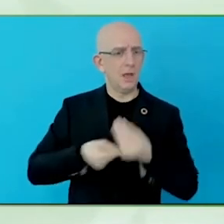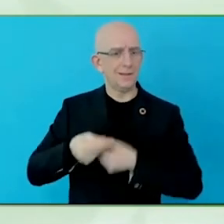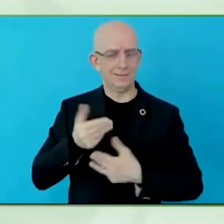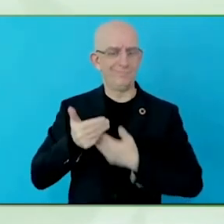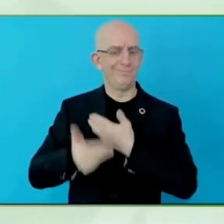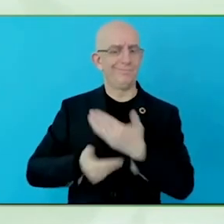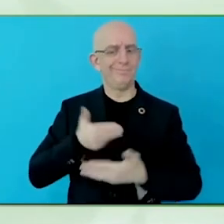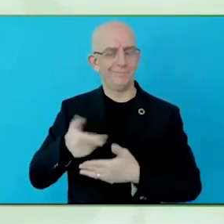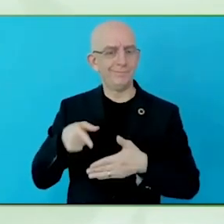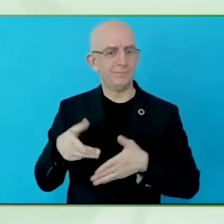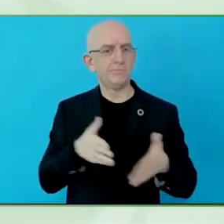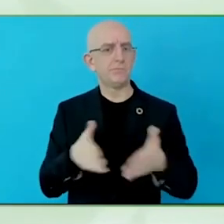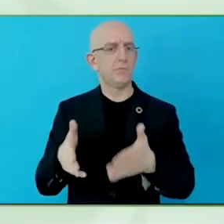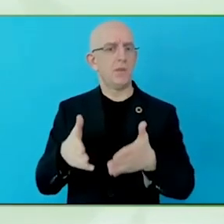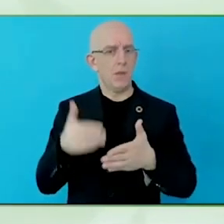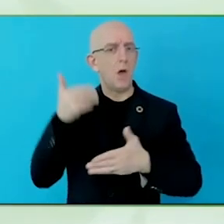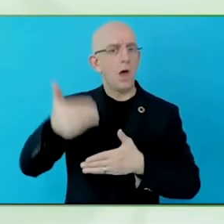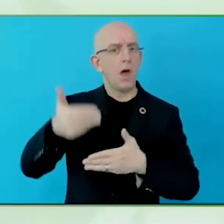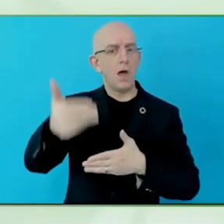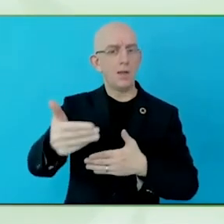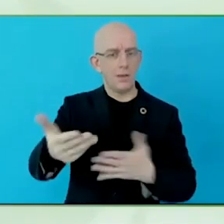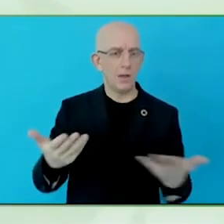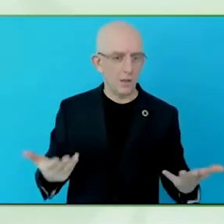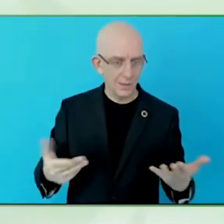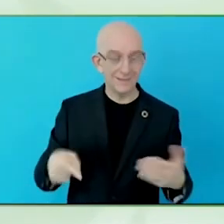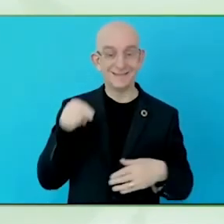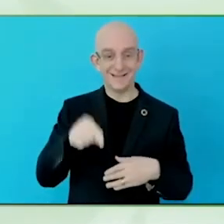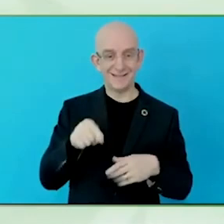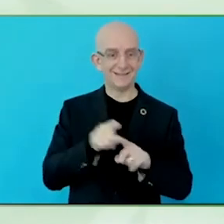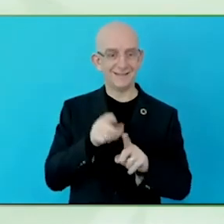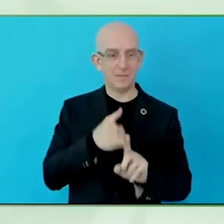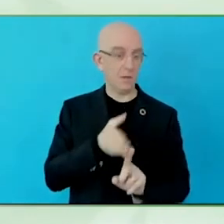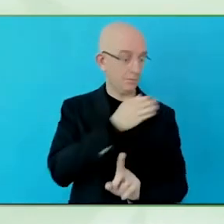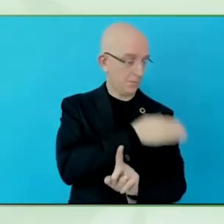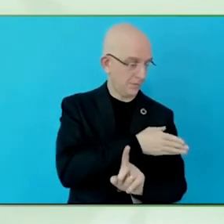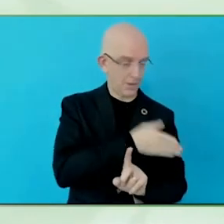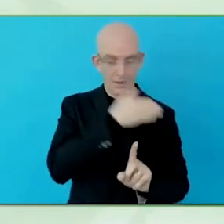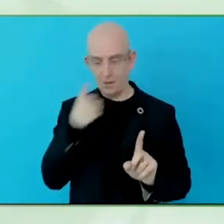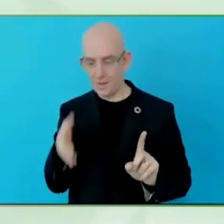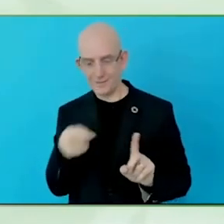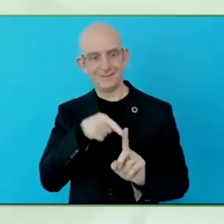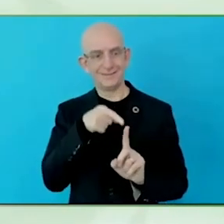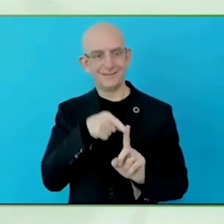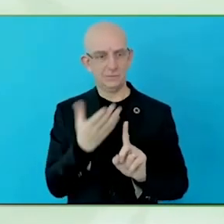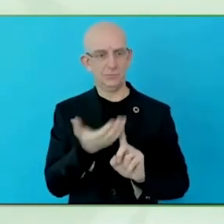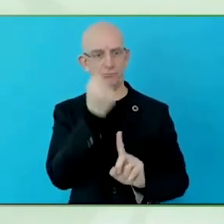After this report, it's very difficult to deny that actually, the assistive technology is a game changer.